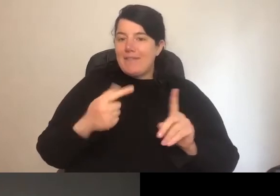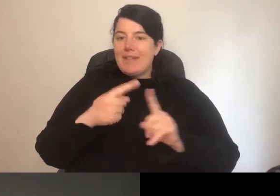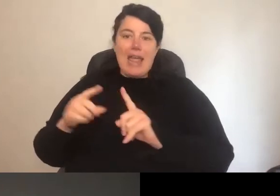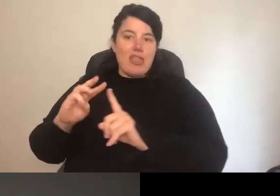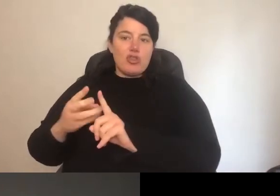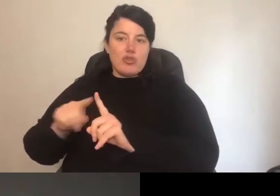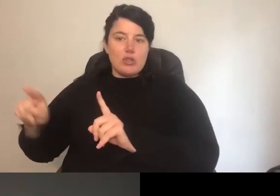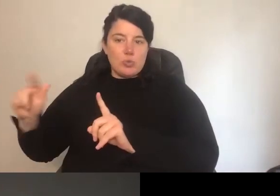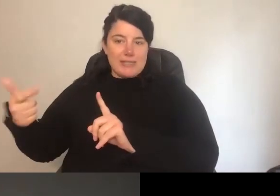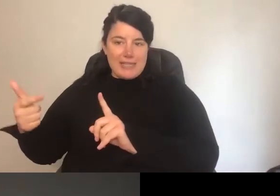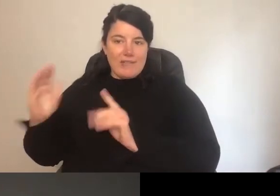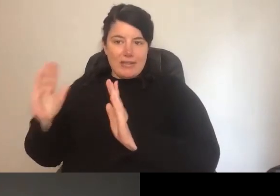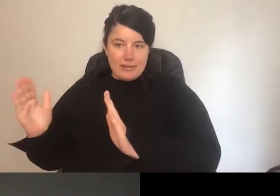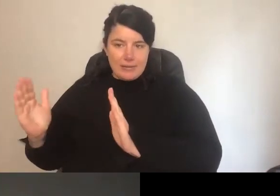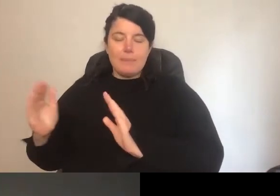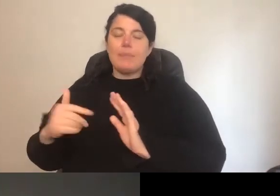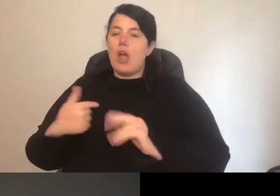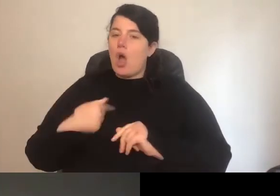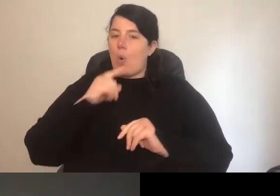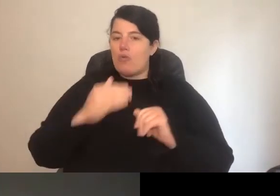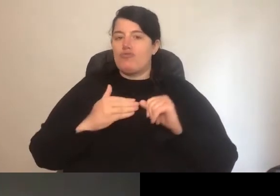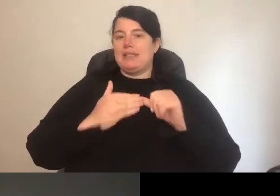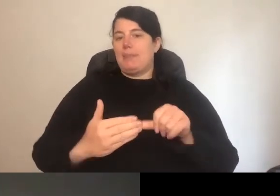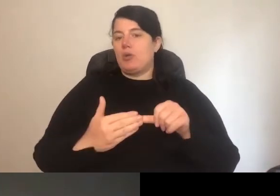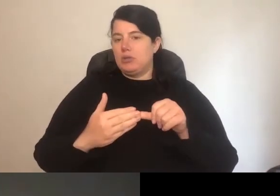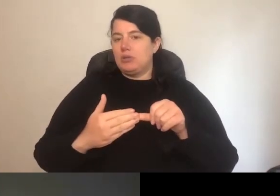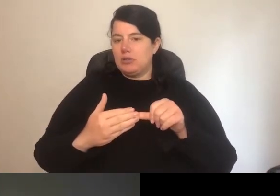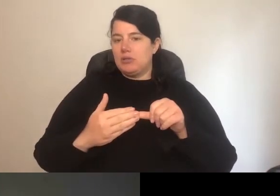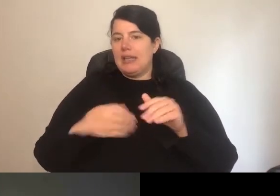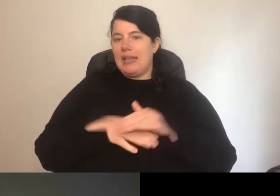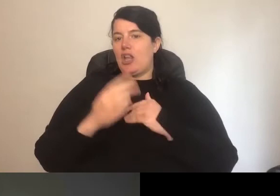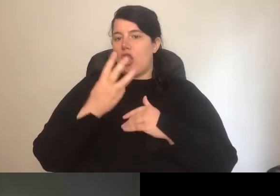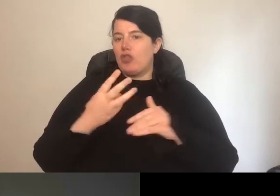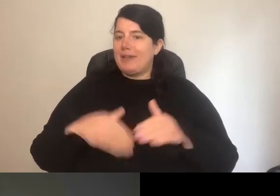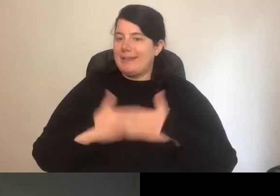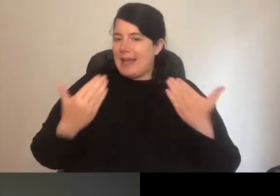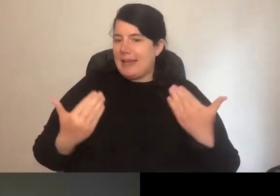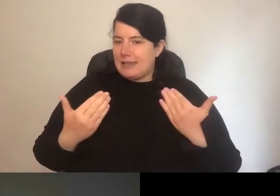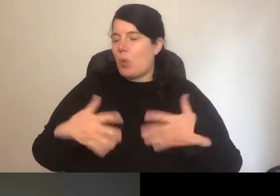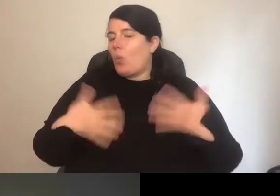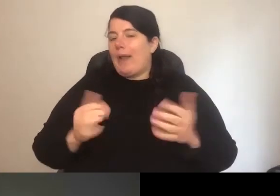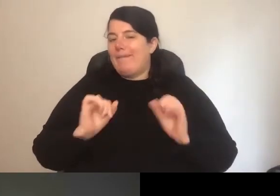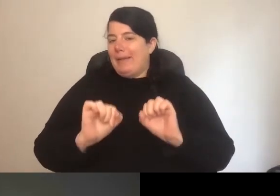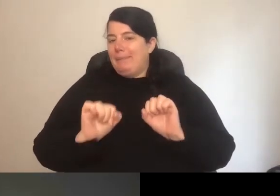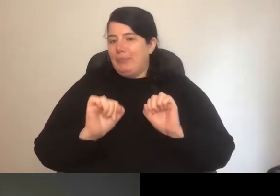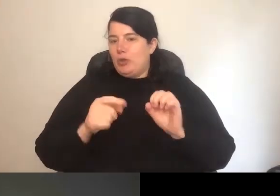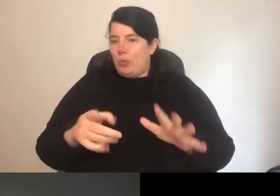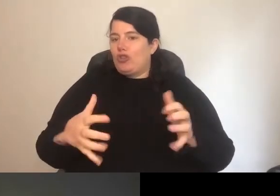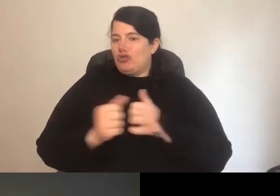7, I will respond in three days", or whatever it is you agree. To